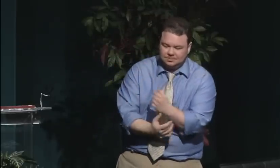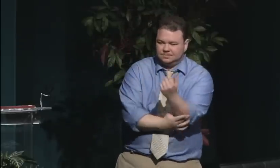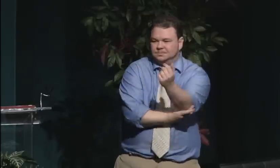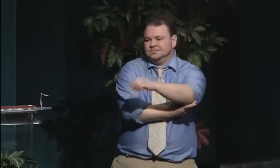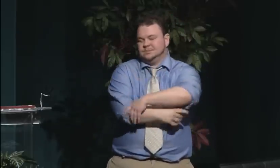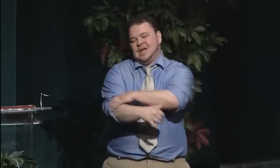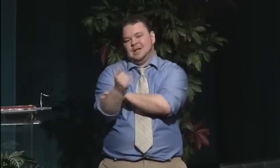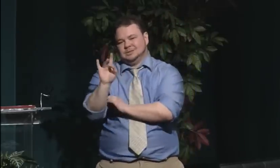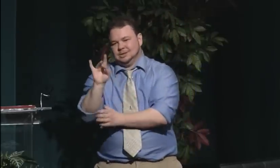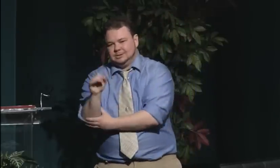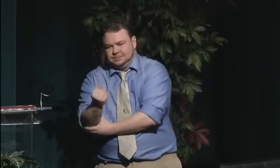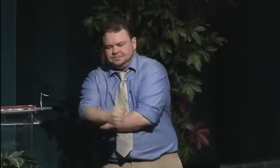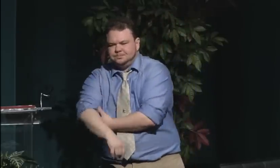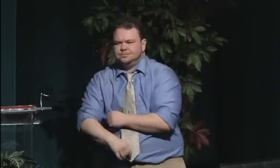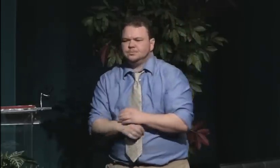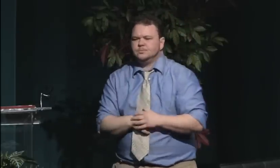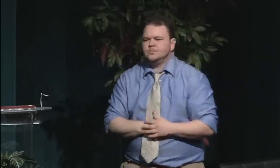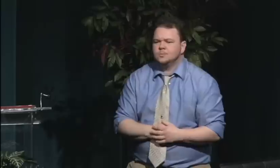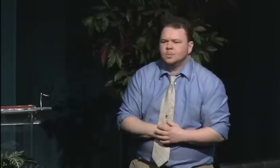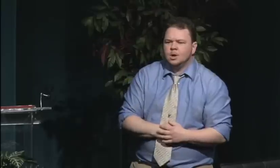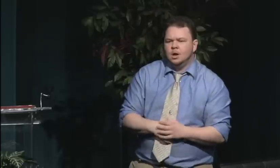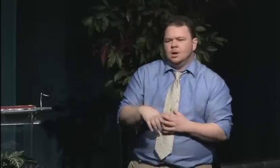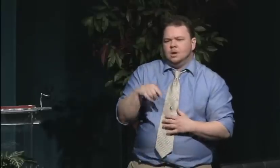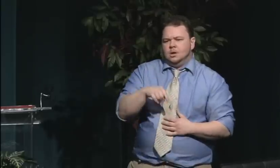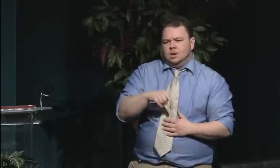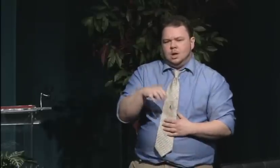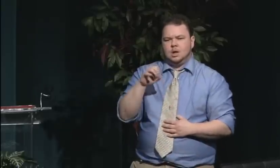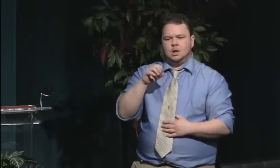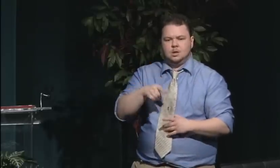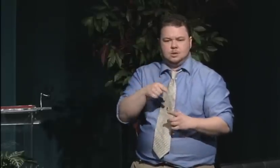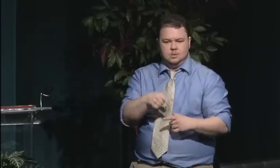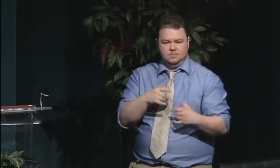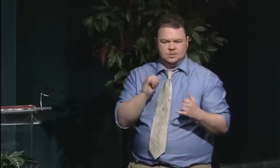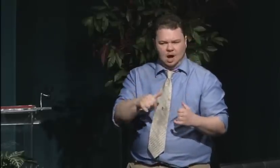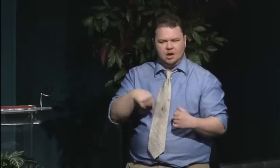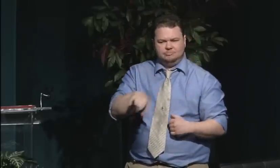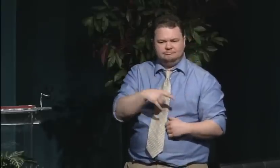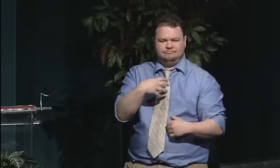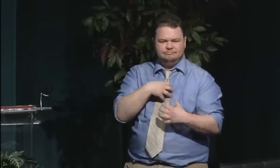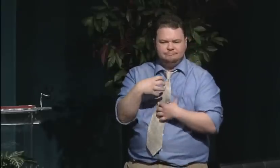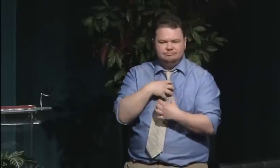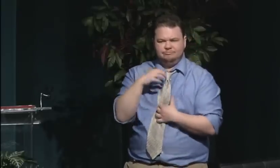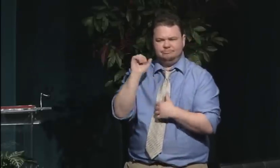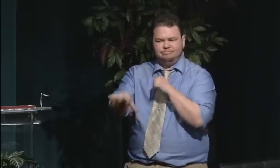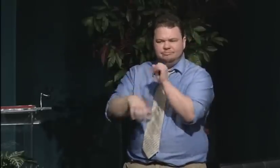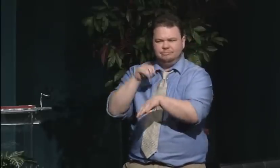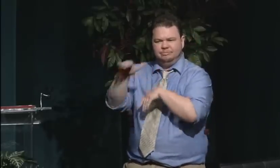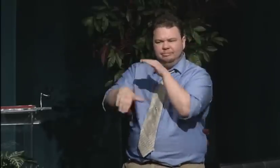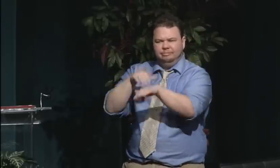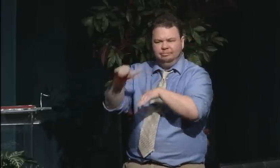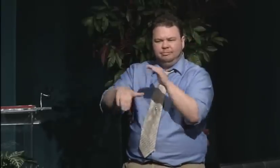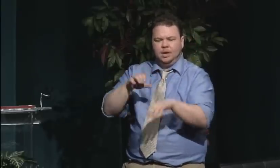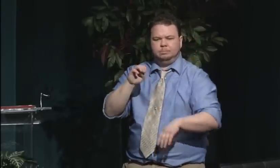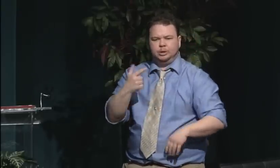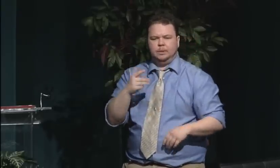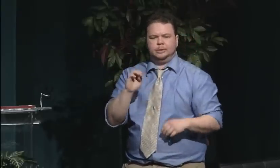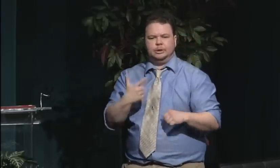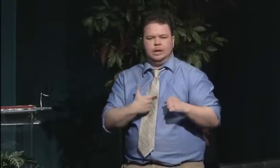Deaf women did fight and send letters. And the LPS, the Little Paper Families wrote a great deal about that, they objected to that.